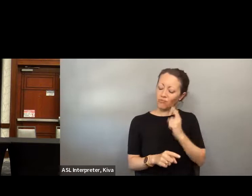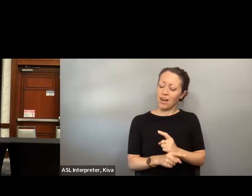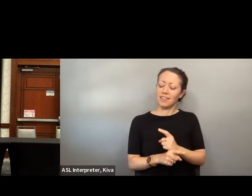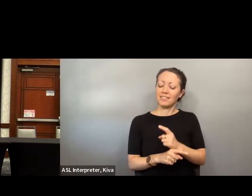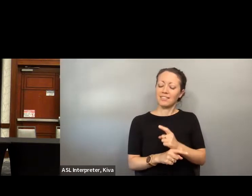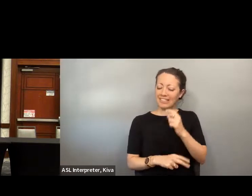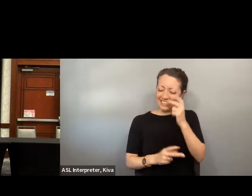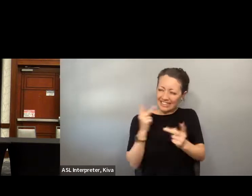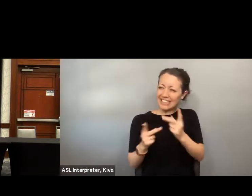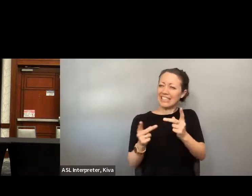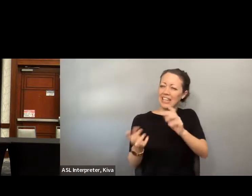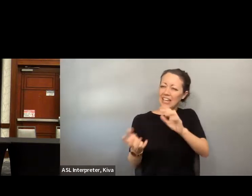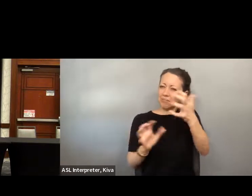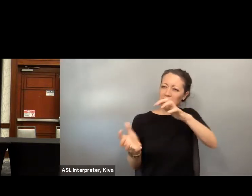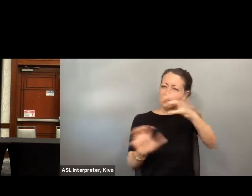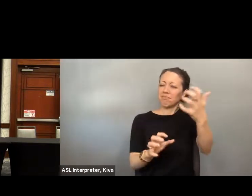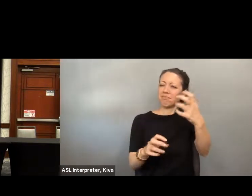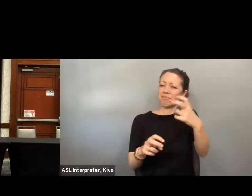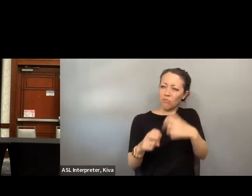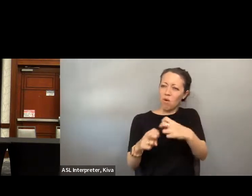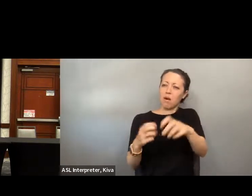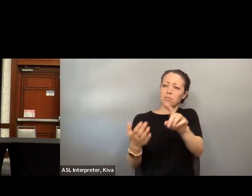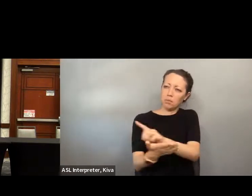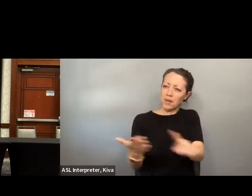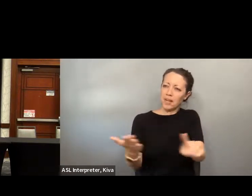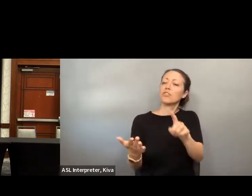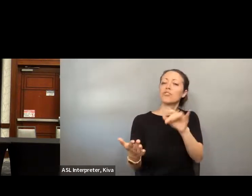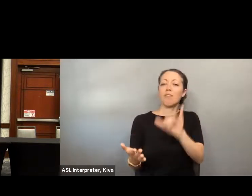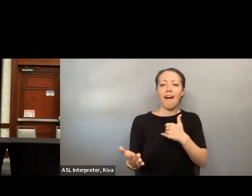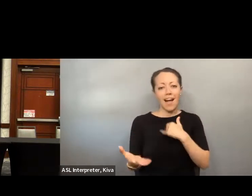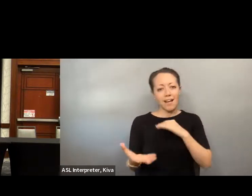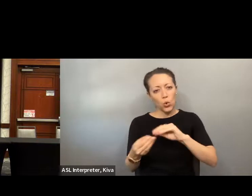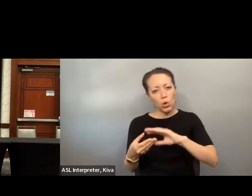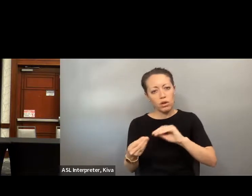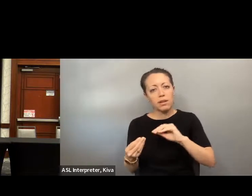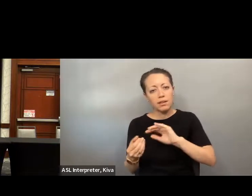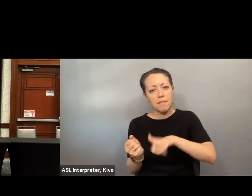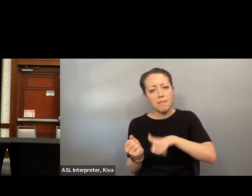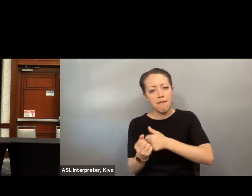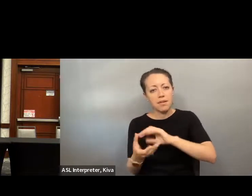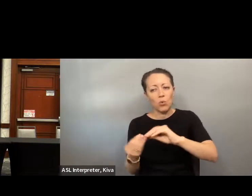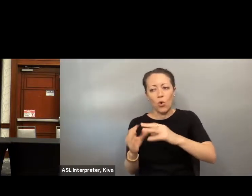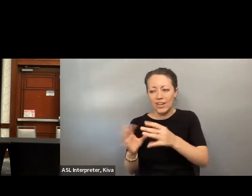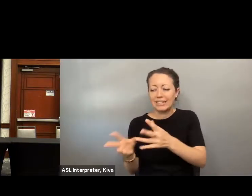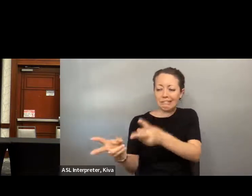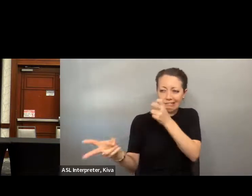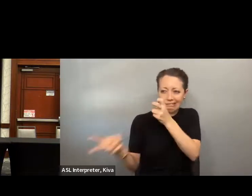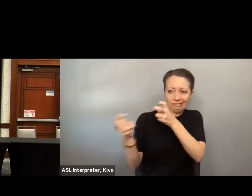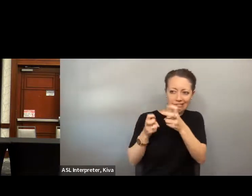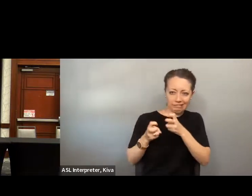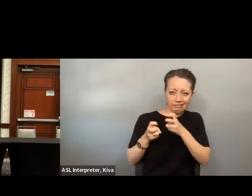House and have joined new coast strategies, I understand the value of the importance of humanizing the injustice that I understand the value, the importance of humanizing the injustice that we see in this world about bringing our stories to the forefront Yeah, to put a face.